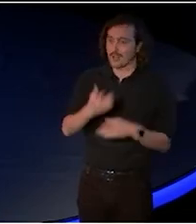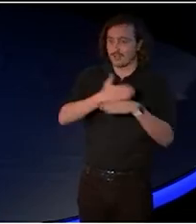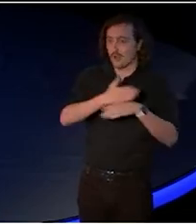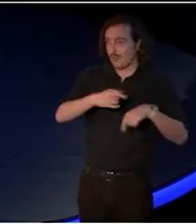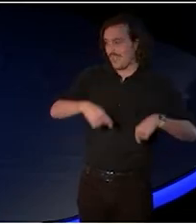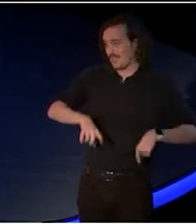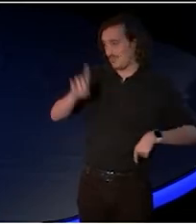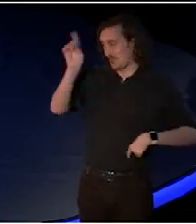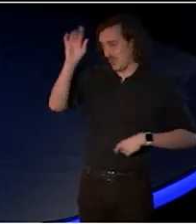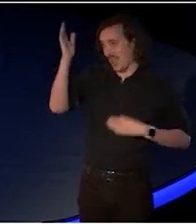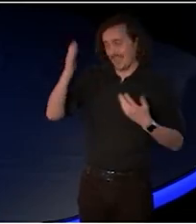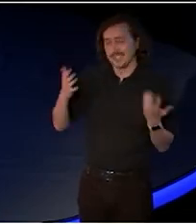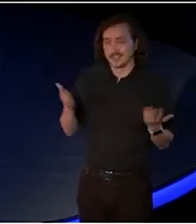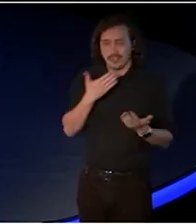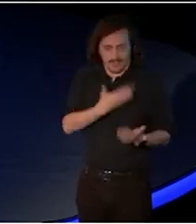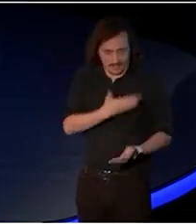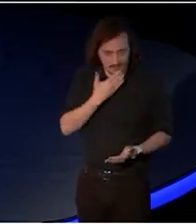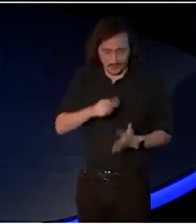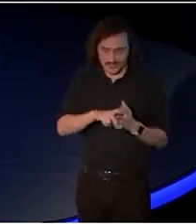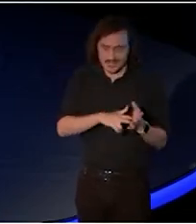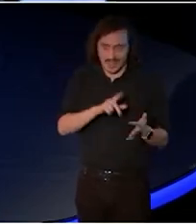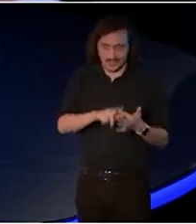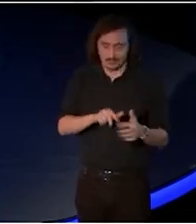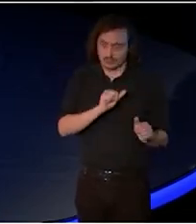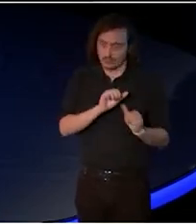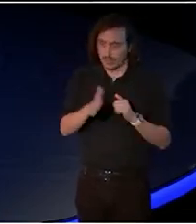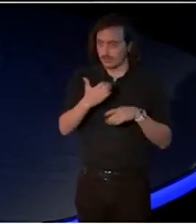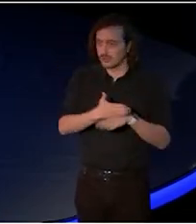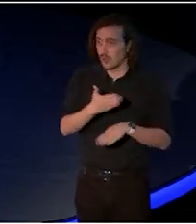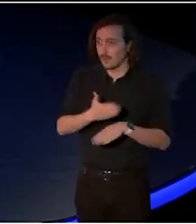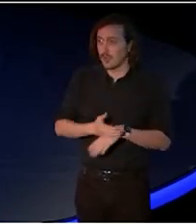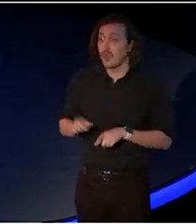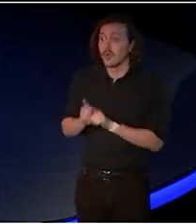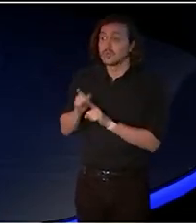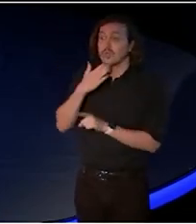So thank you, Dane. I also again want to thank the STC, who at short notice and their technical